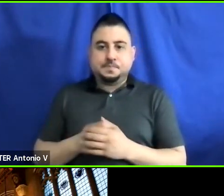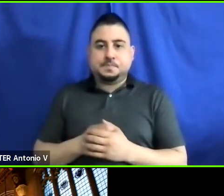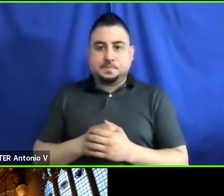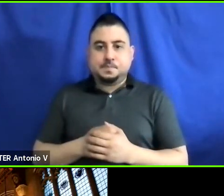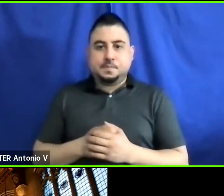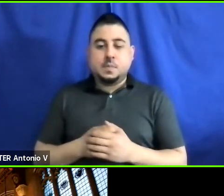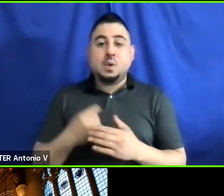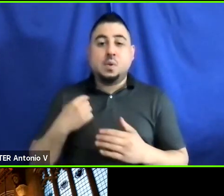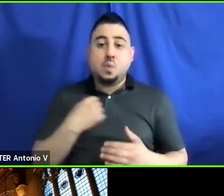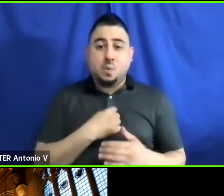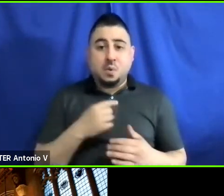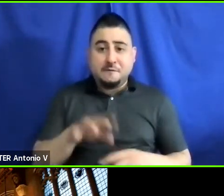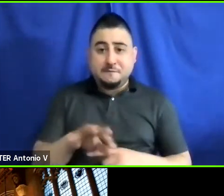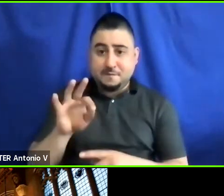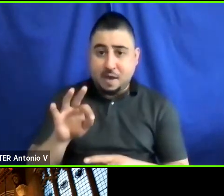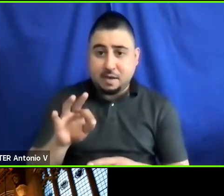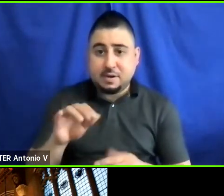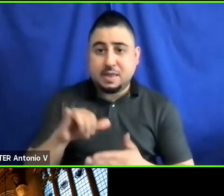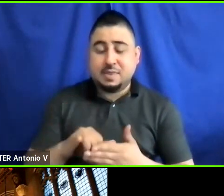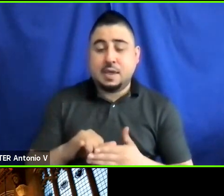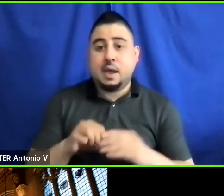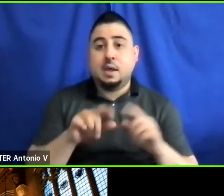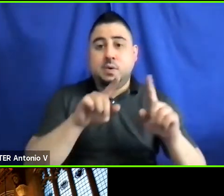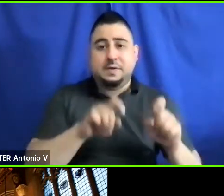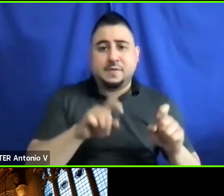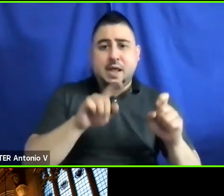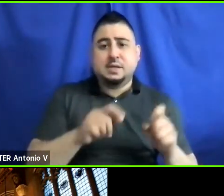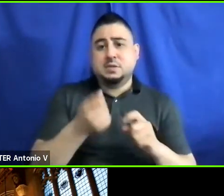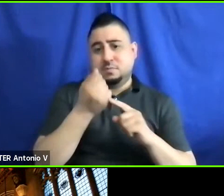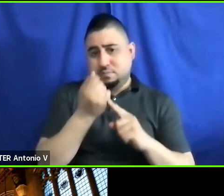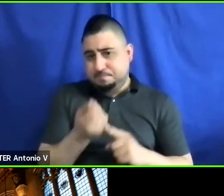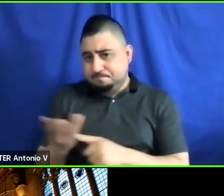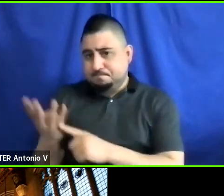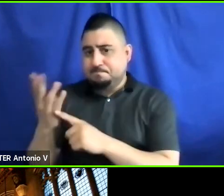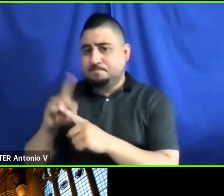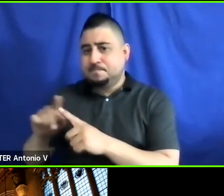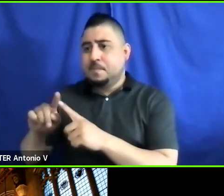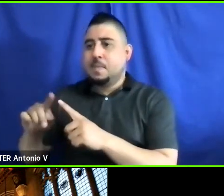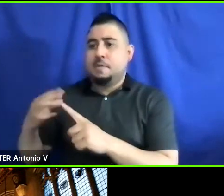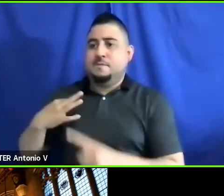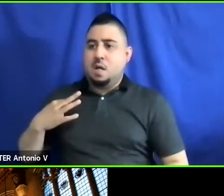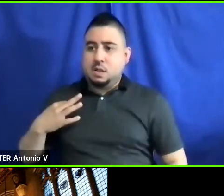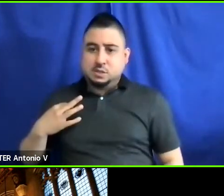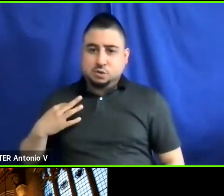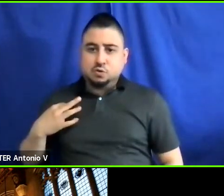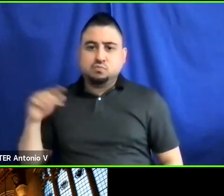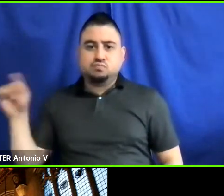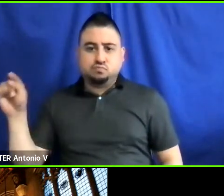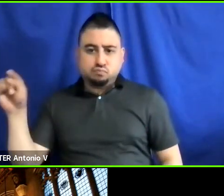we are finding is we tested several volunteers and we’re going to be testing more volunteers